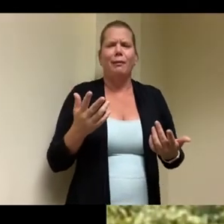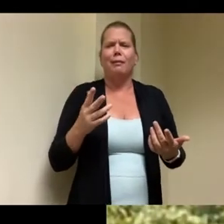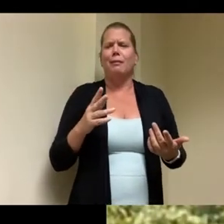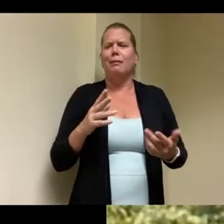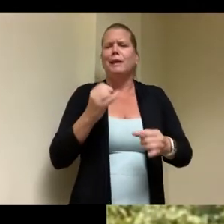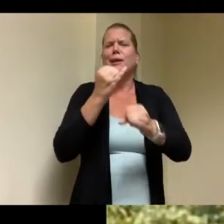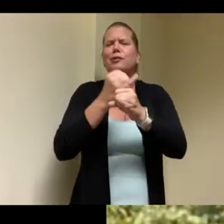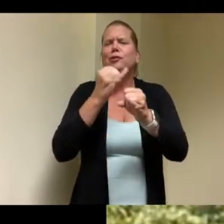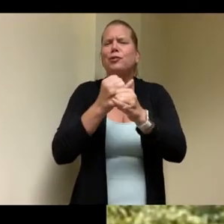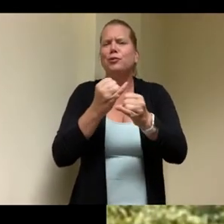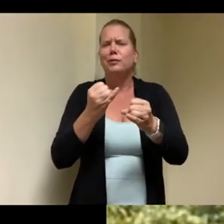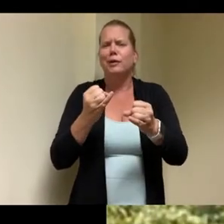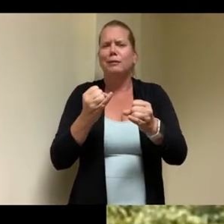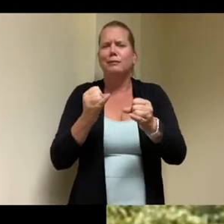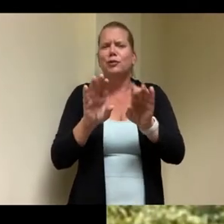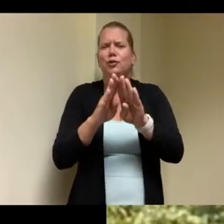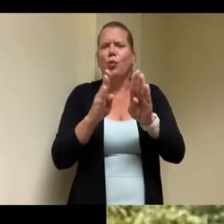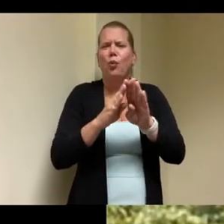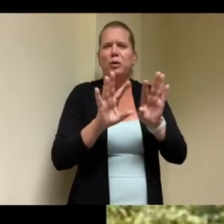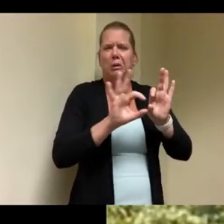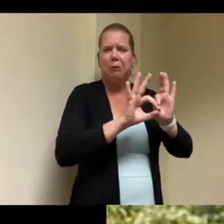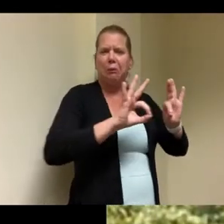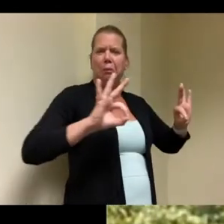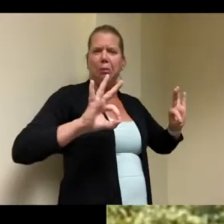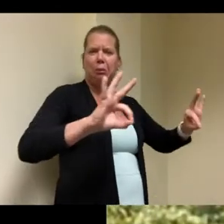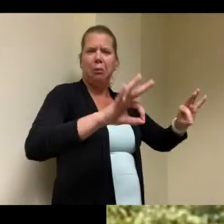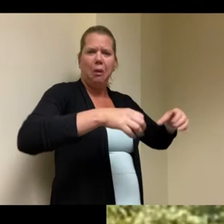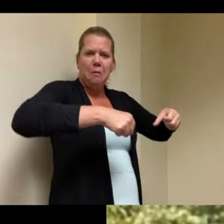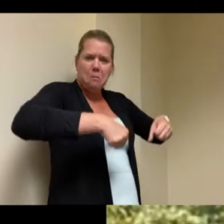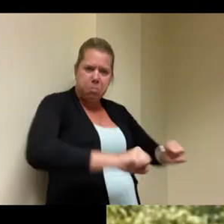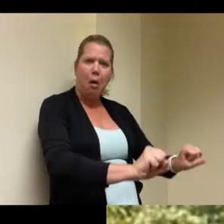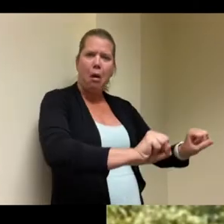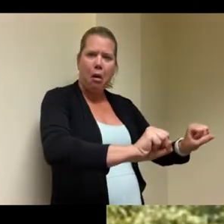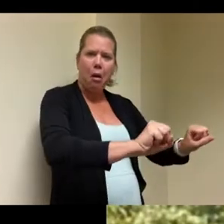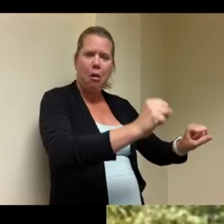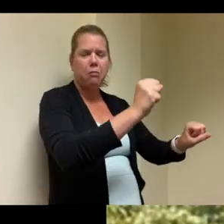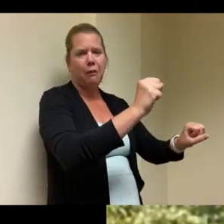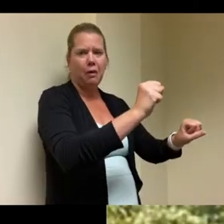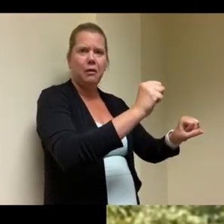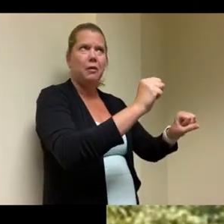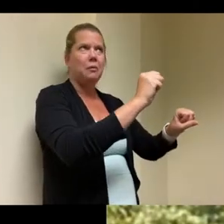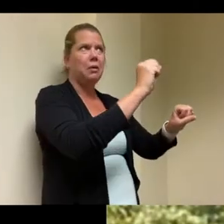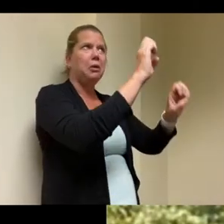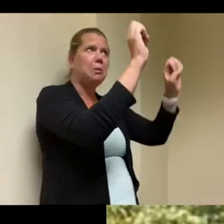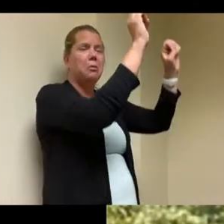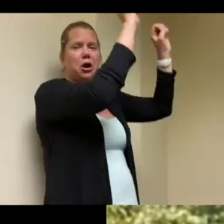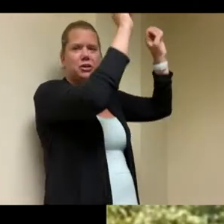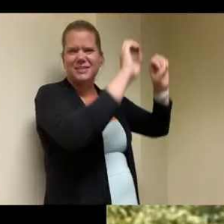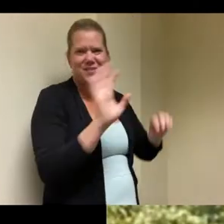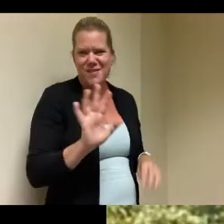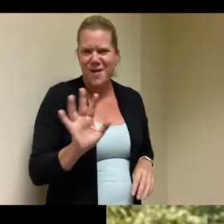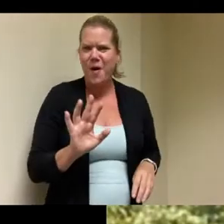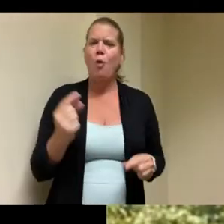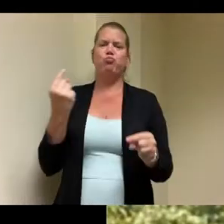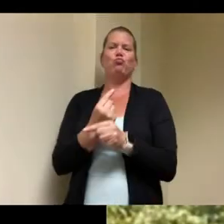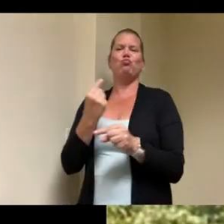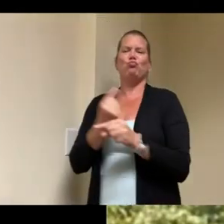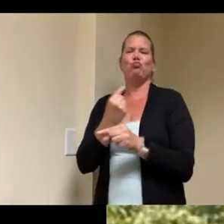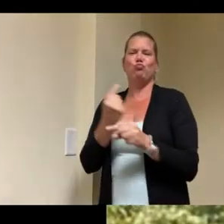but uh but there is a uh again in case god forbid there was everything that ever happened they could be immediately moved out of